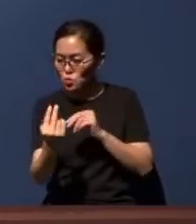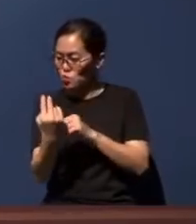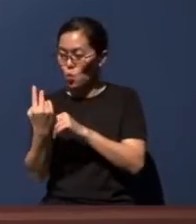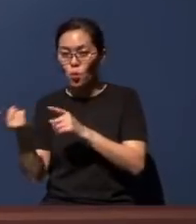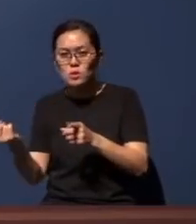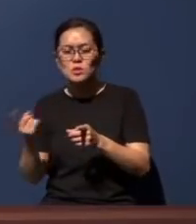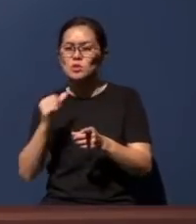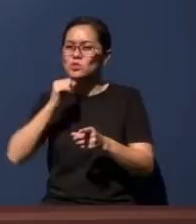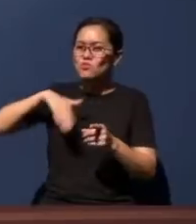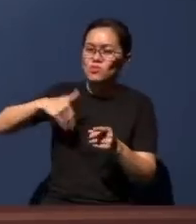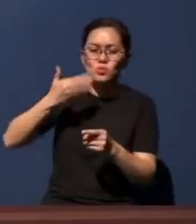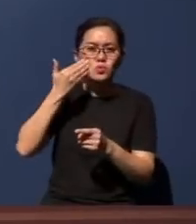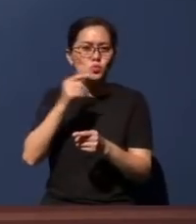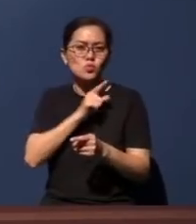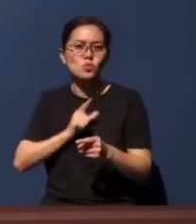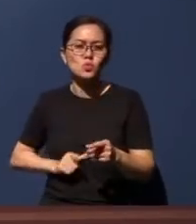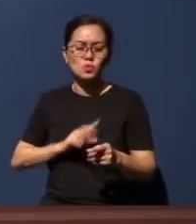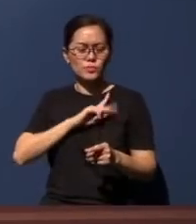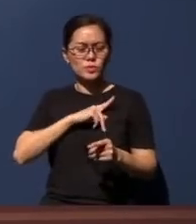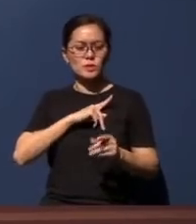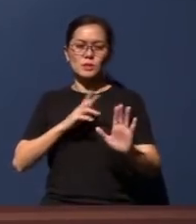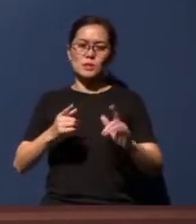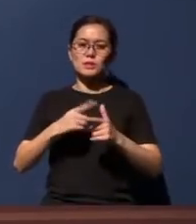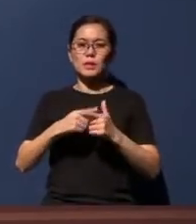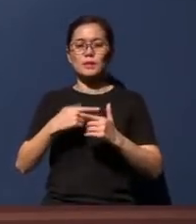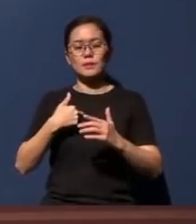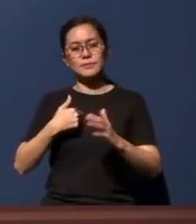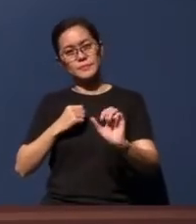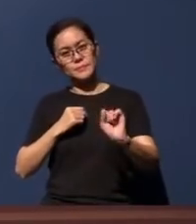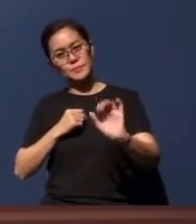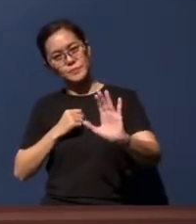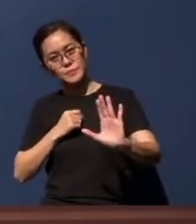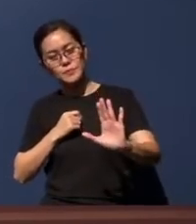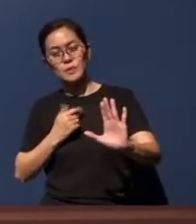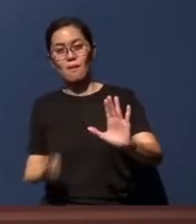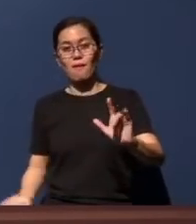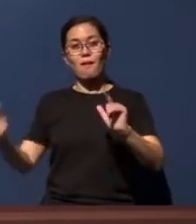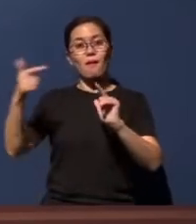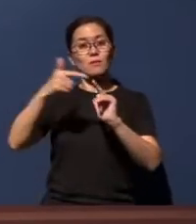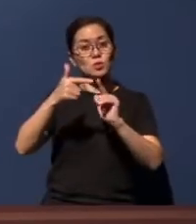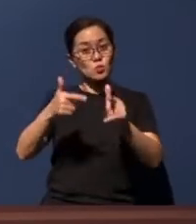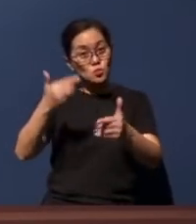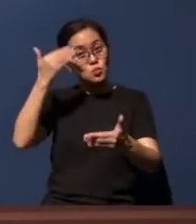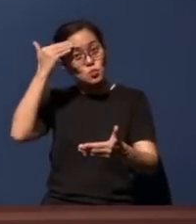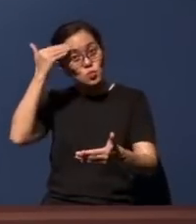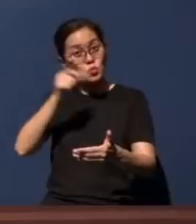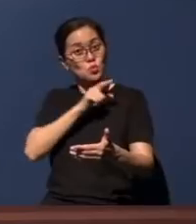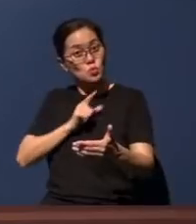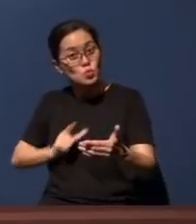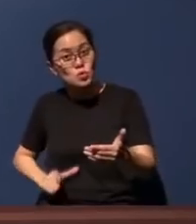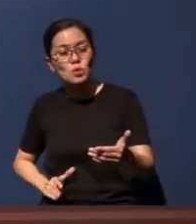you to just not take this Communion until the day you come to know the Lord. And if you've yet to